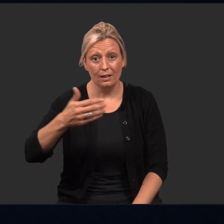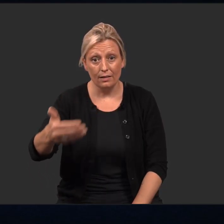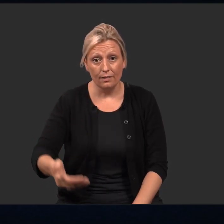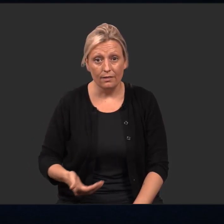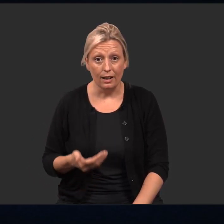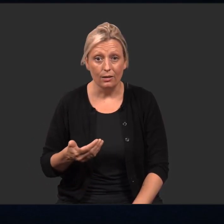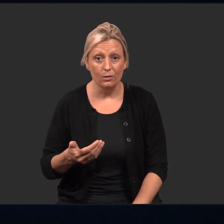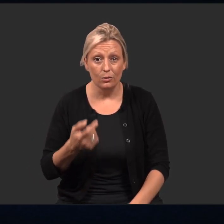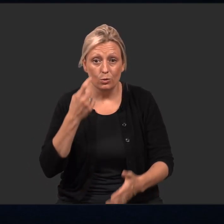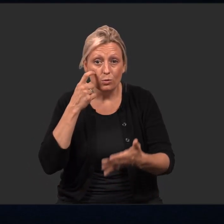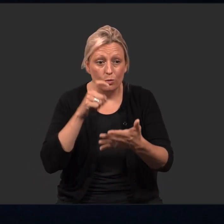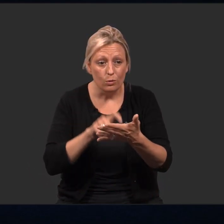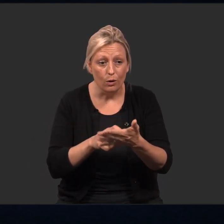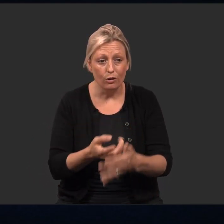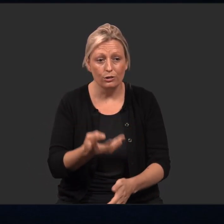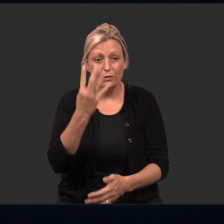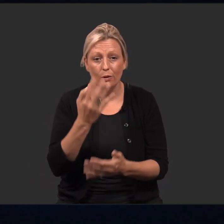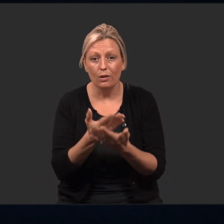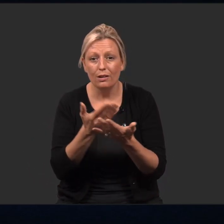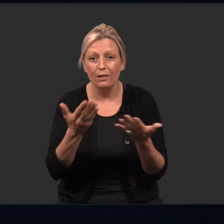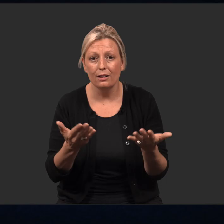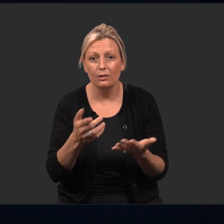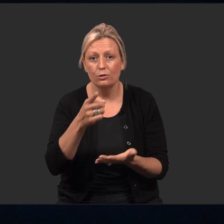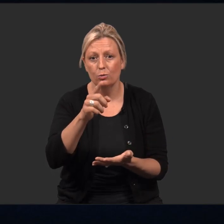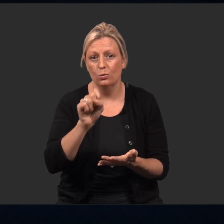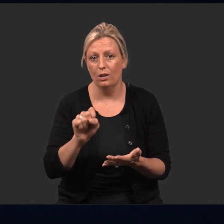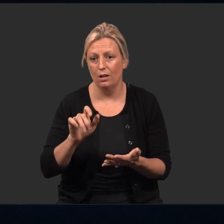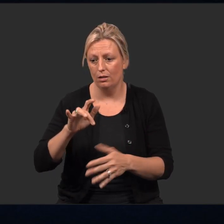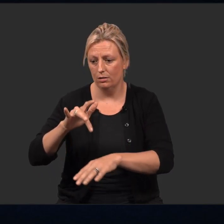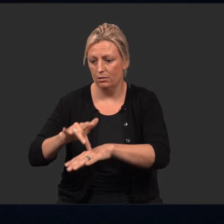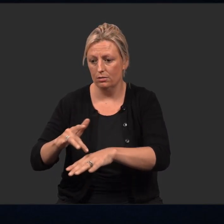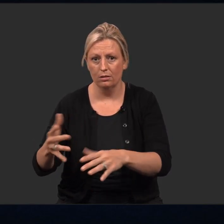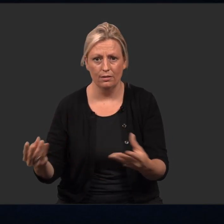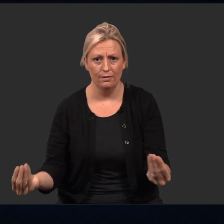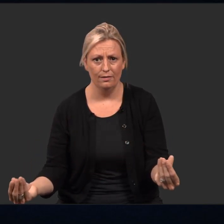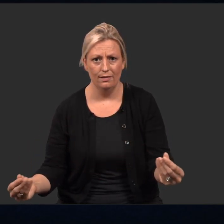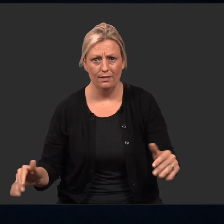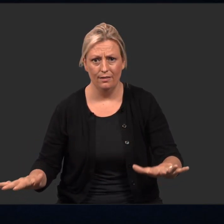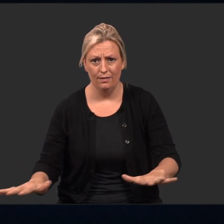Next I invite you to observe four things in the room that you can physically touch.